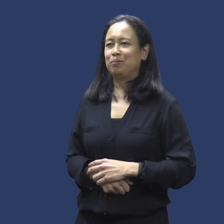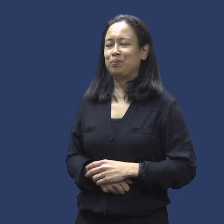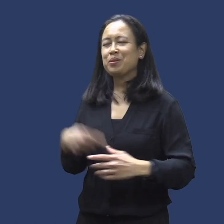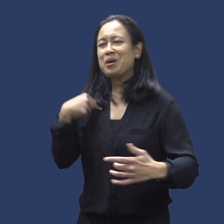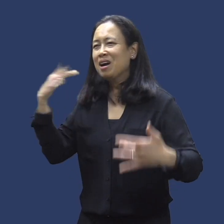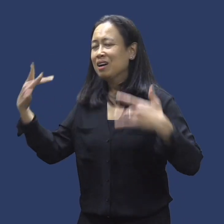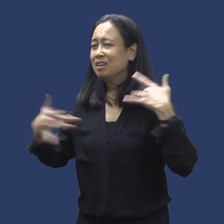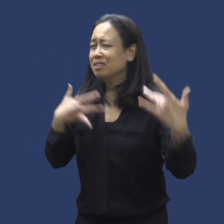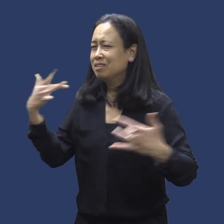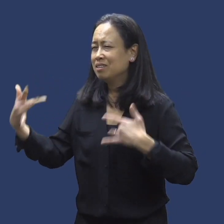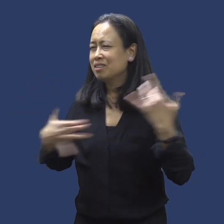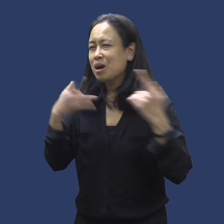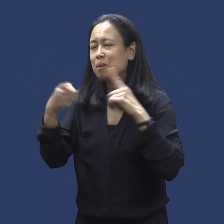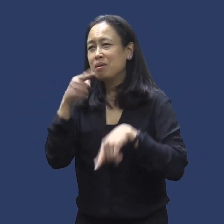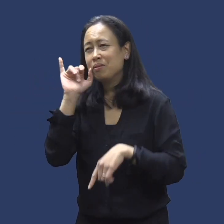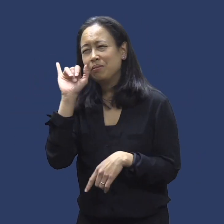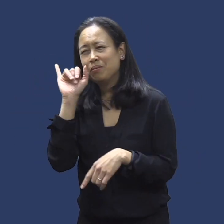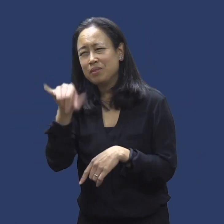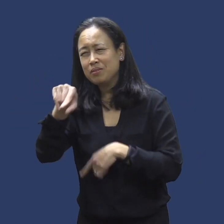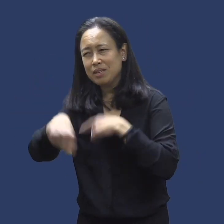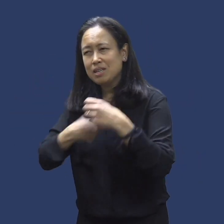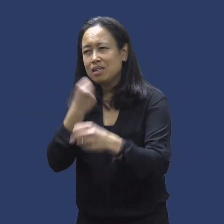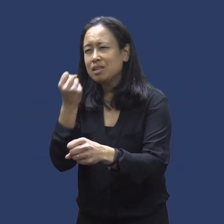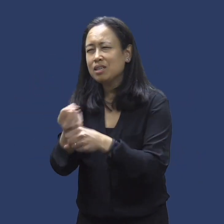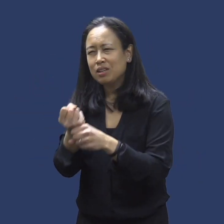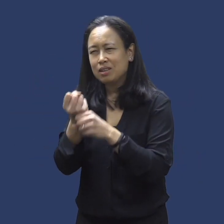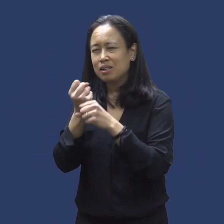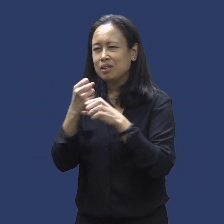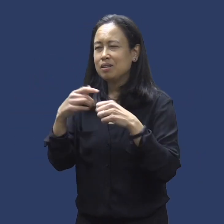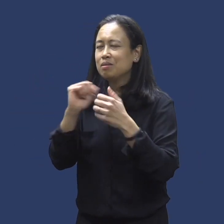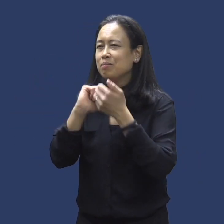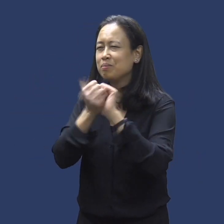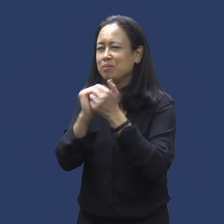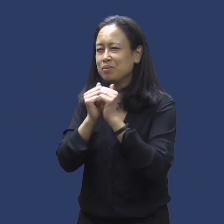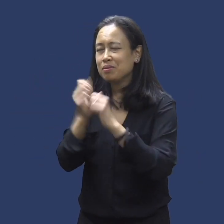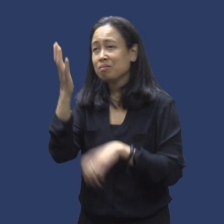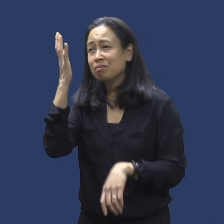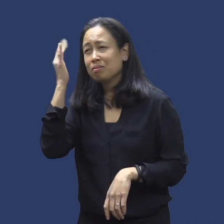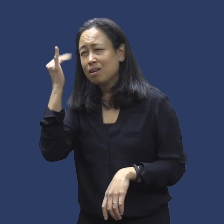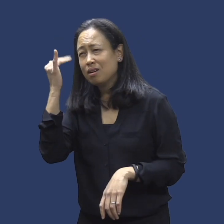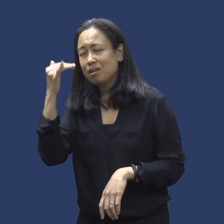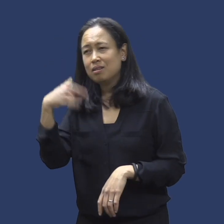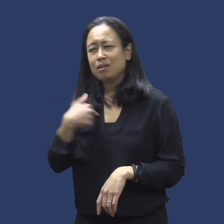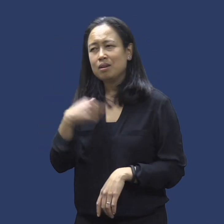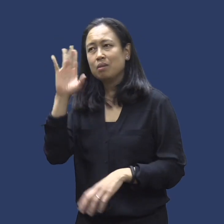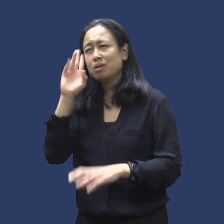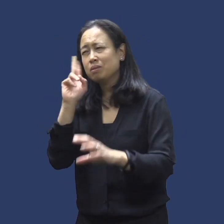I'm really excited about this years race because this will be the first time that I am running with my new dog guide, Cliff.